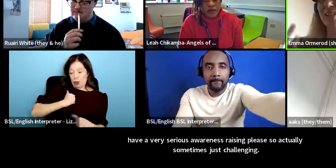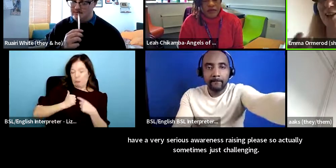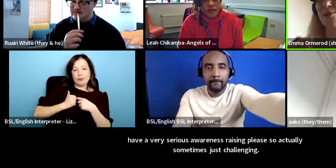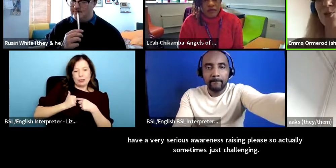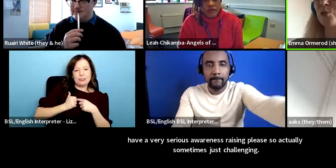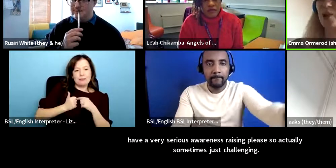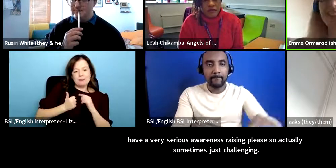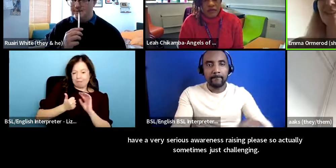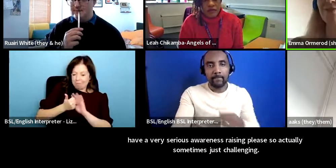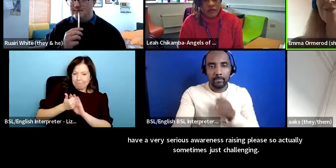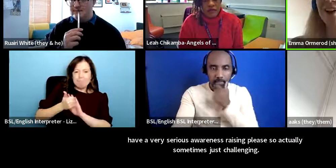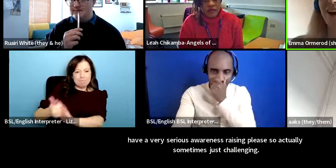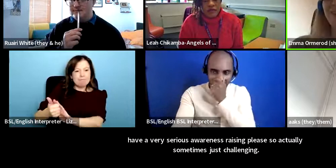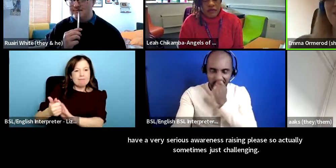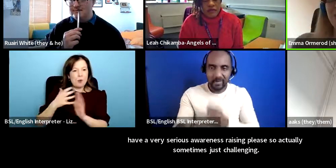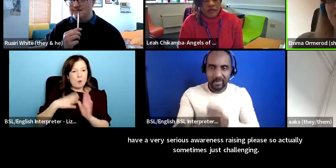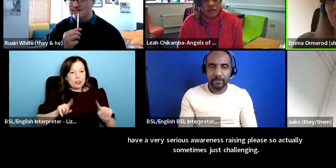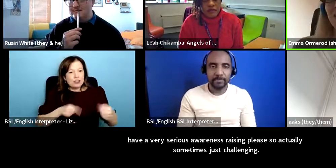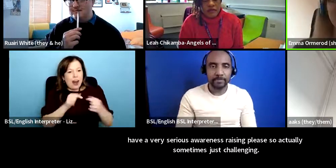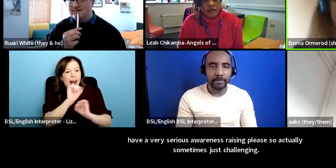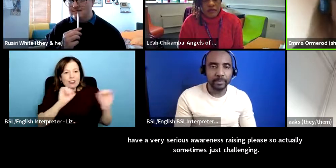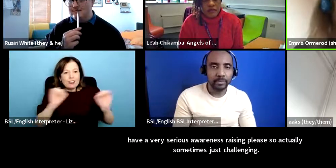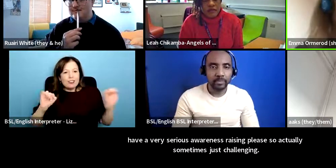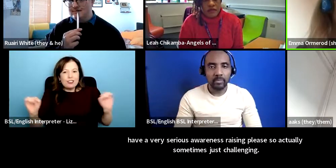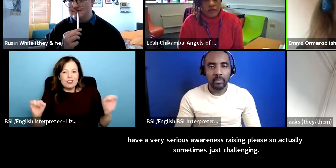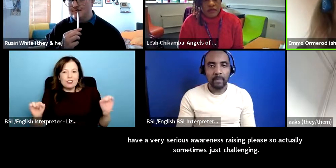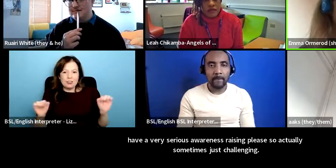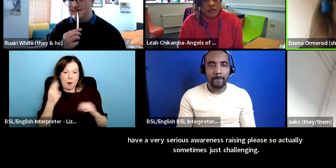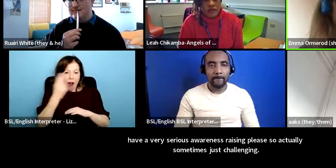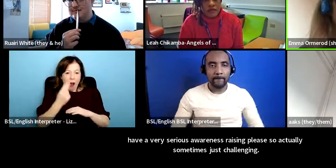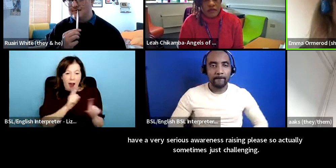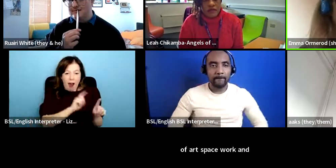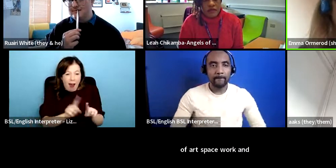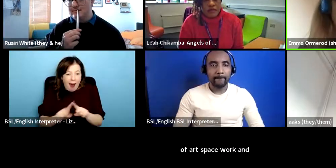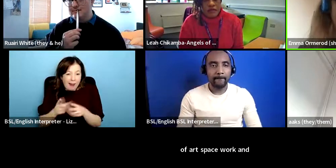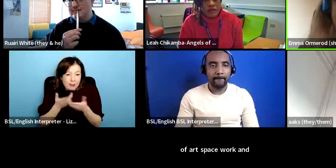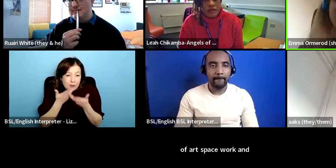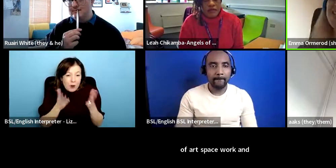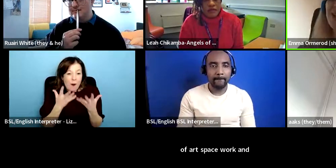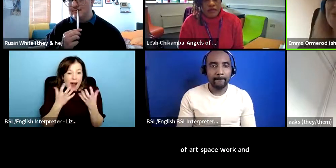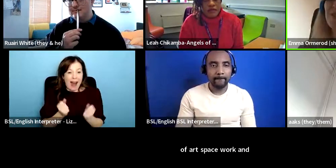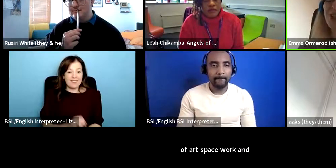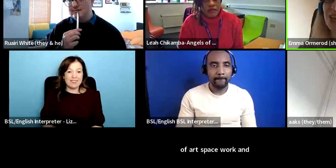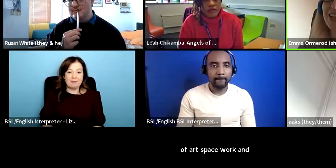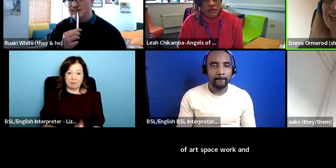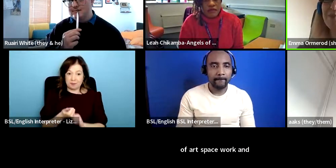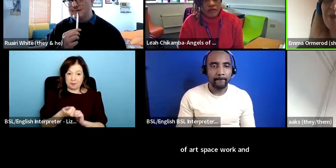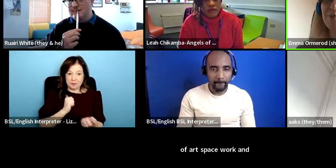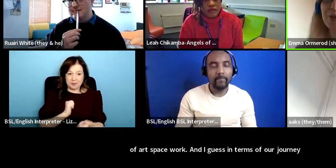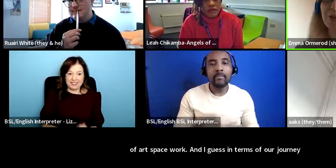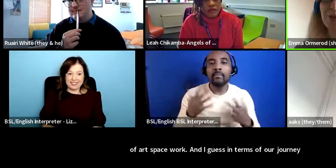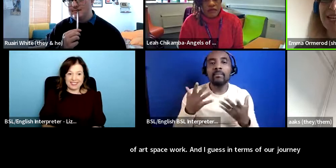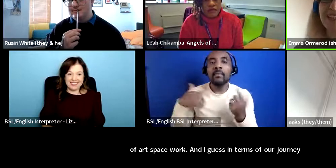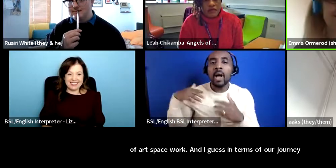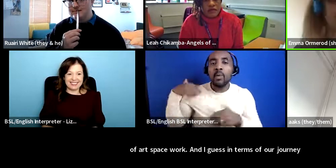know do all kinds of arts based work um i guess in terms of our journey and resourcing